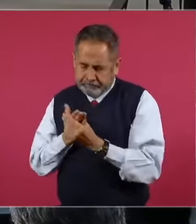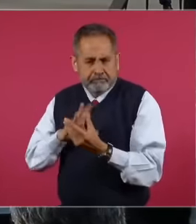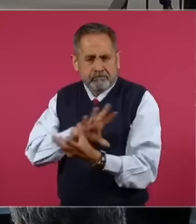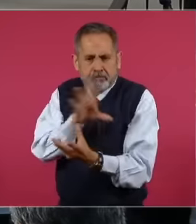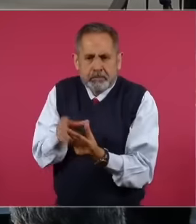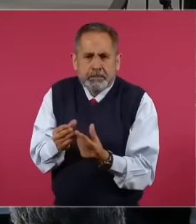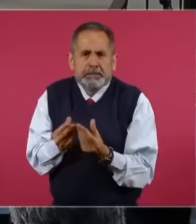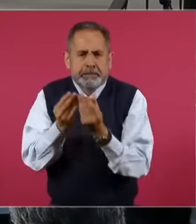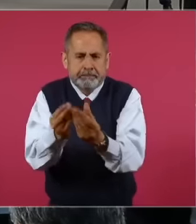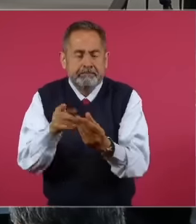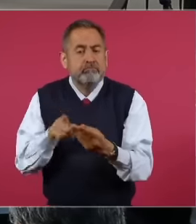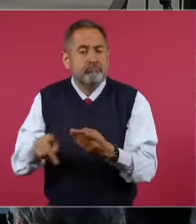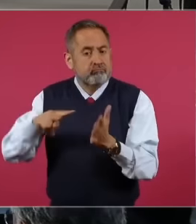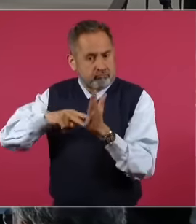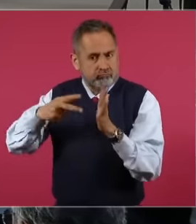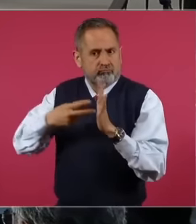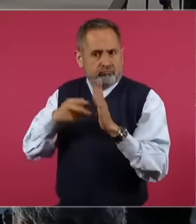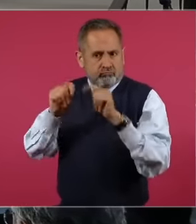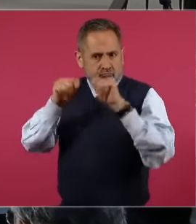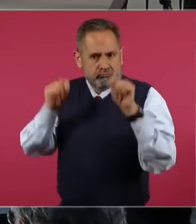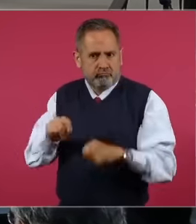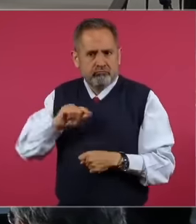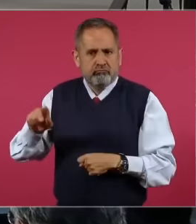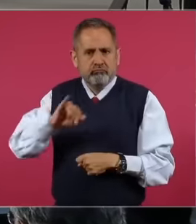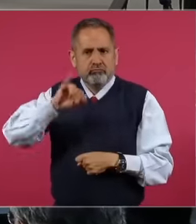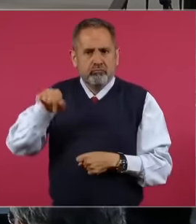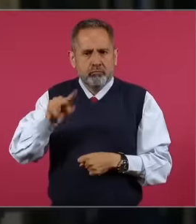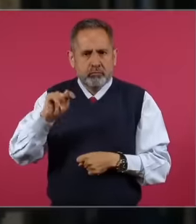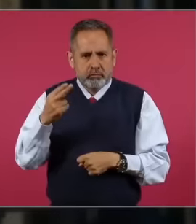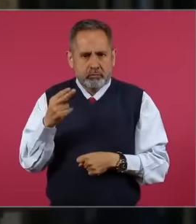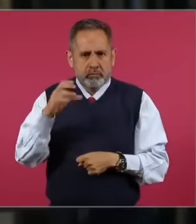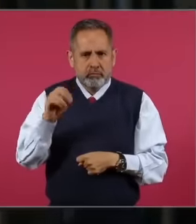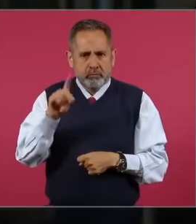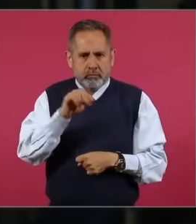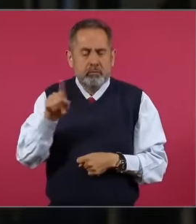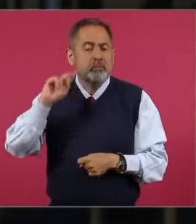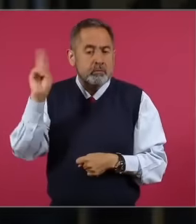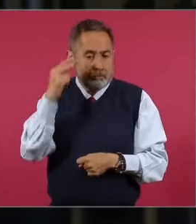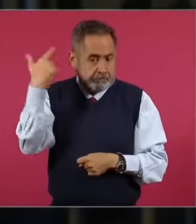is the master in water and energy engineering, Judit Cordero, from the University of Guadalajara, who